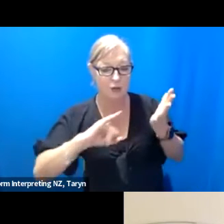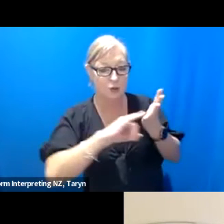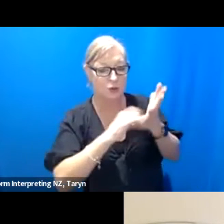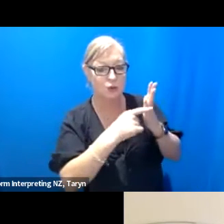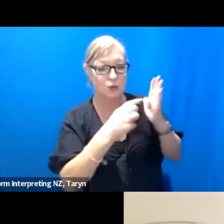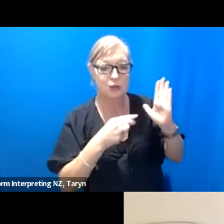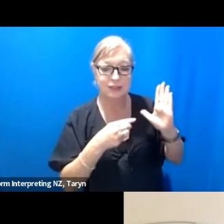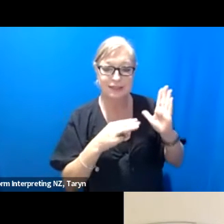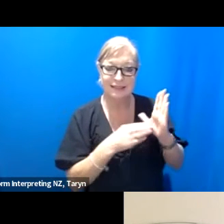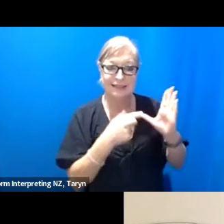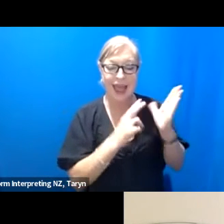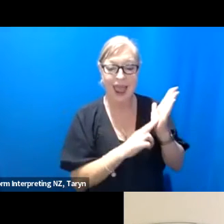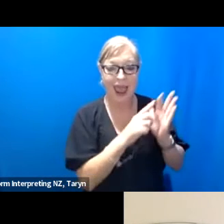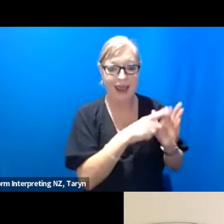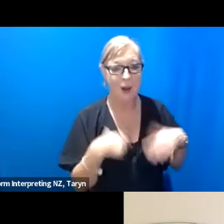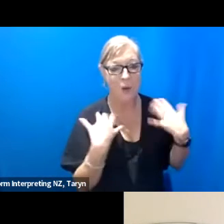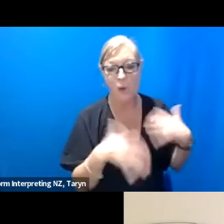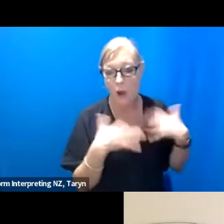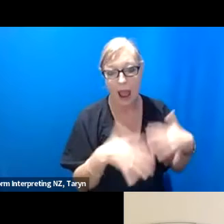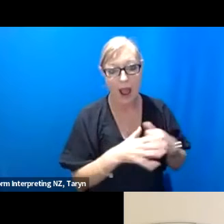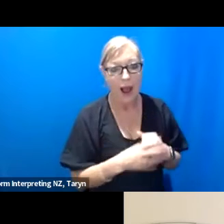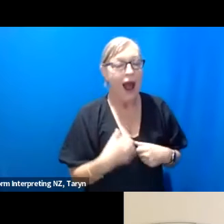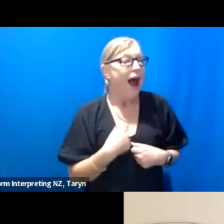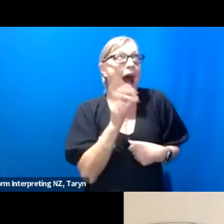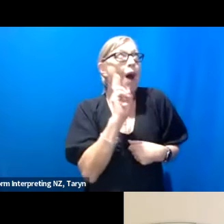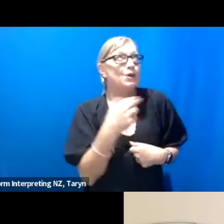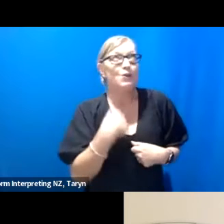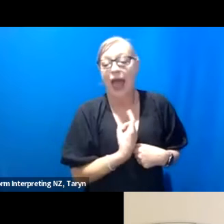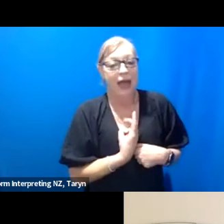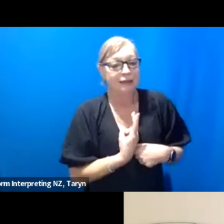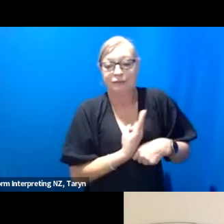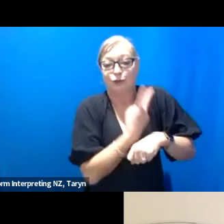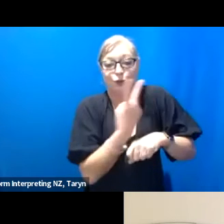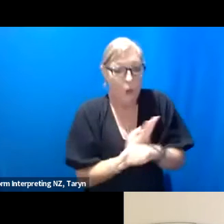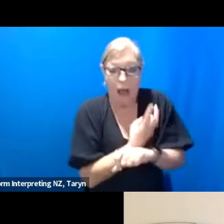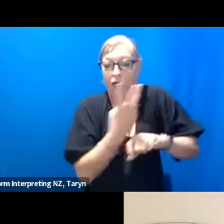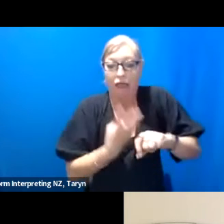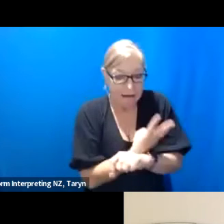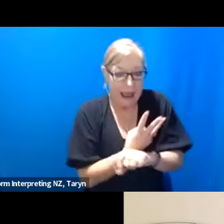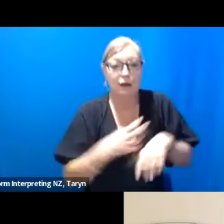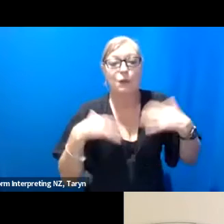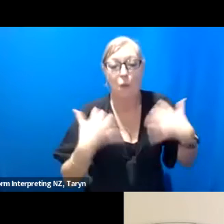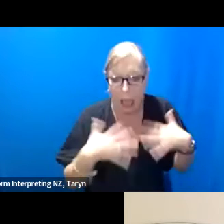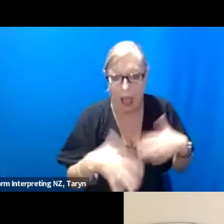Oh my gosh, I wish we had like two or three hours! There are so many elements I want to pick up on,